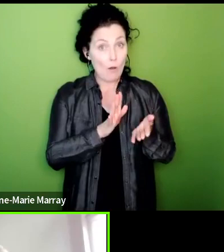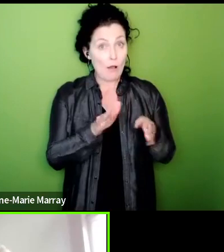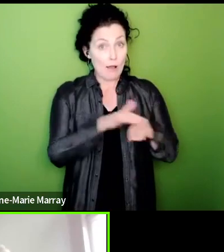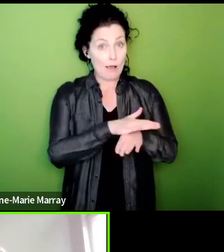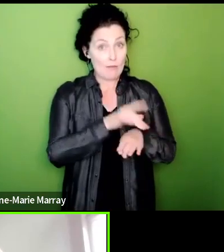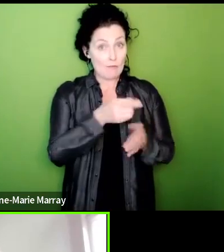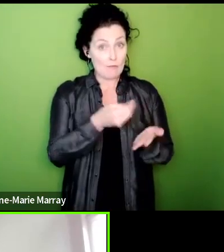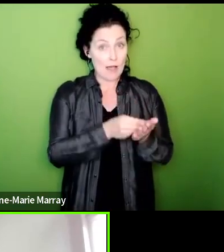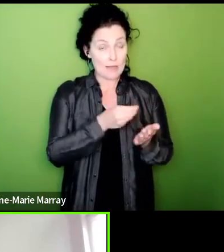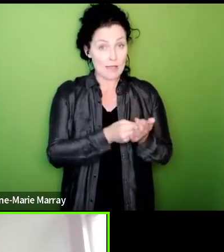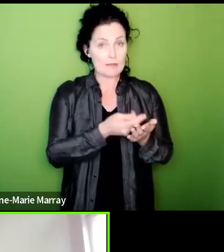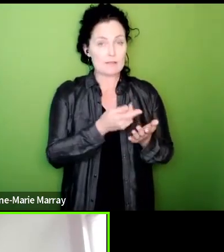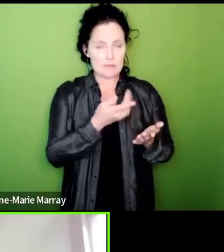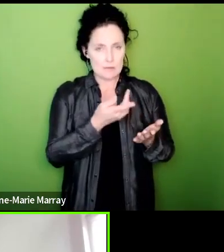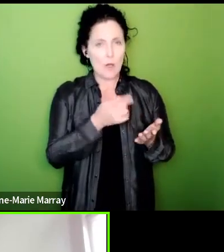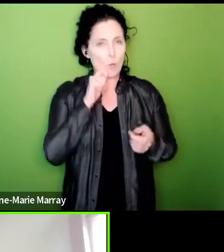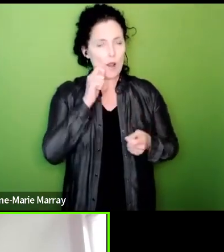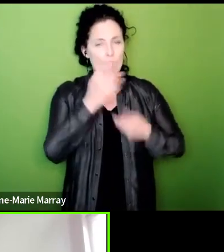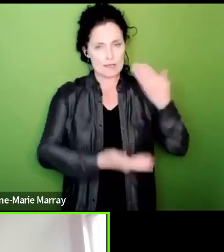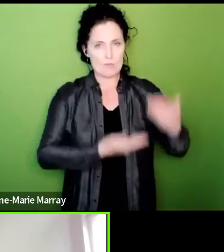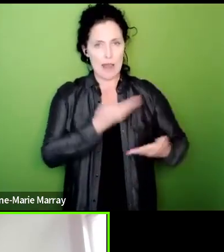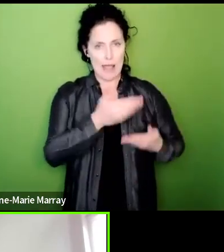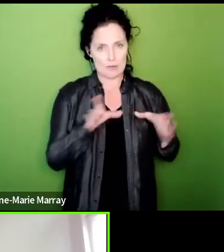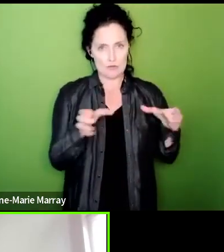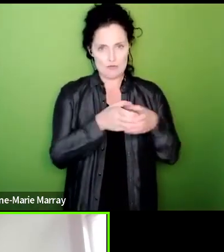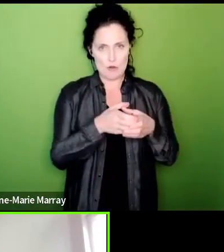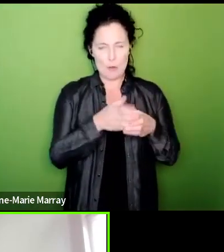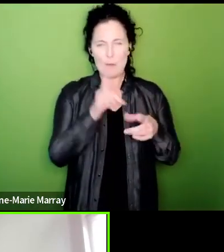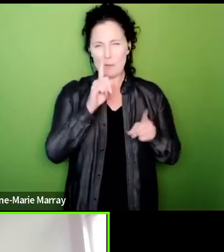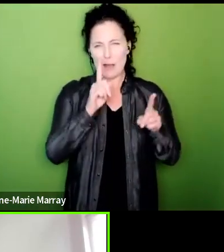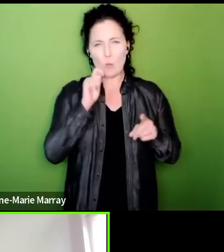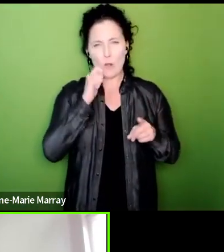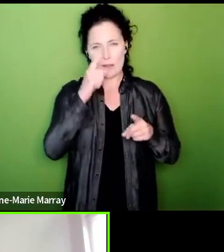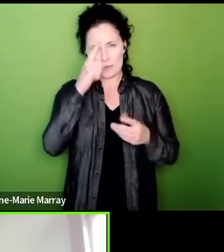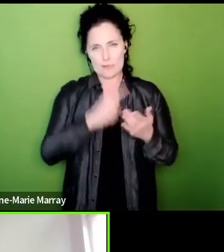asked to come out will be told but broadly it means if you're out on targeted action